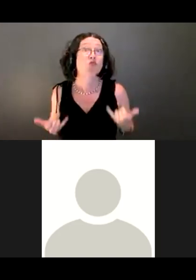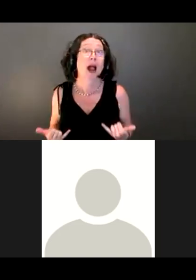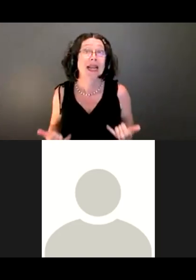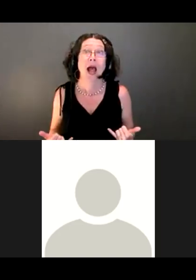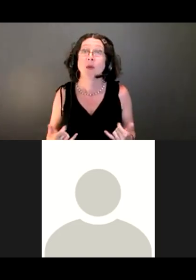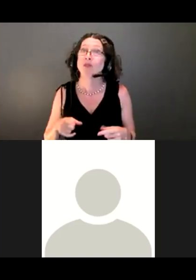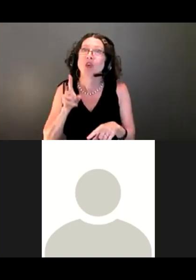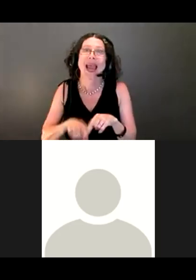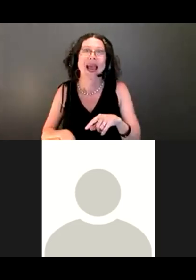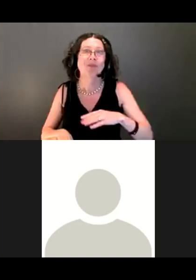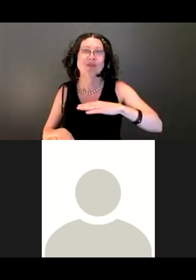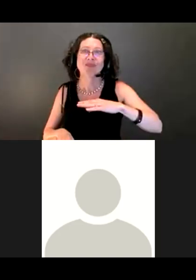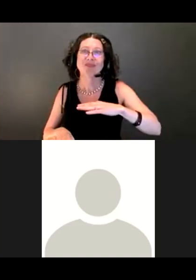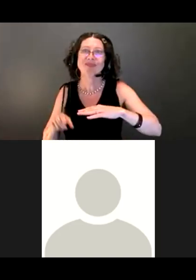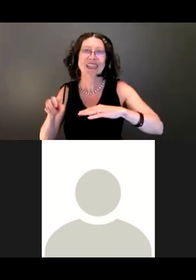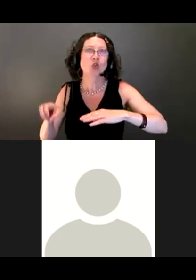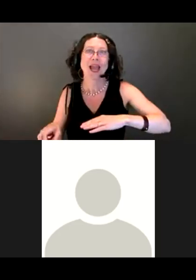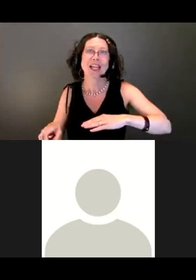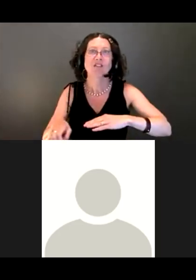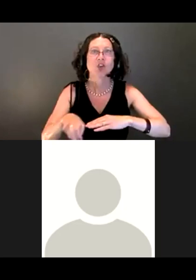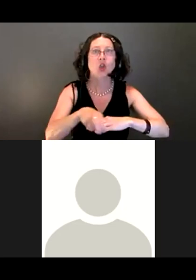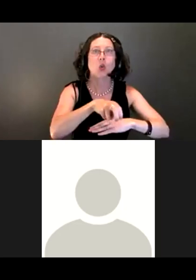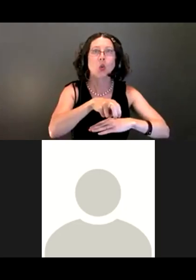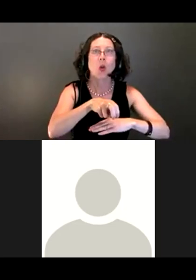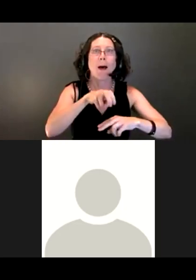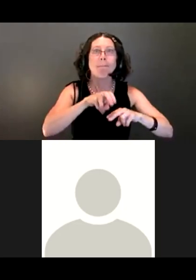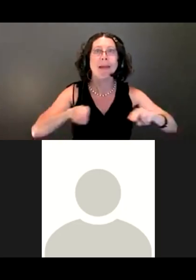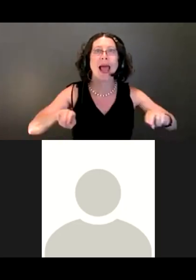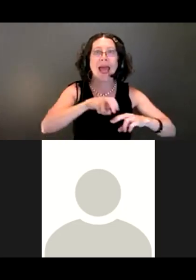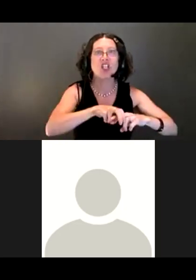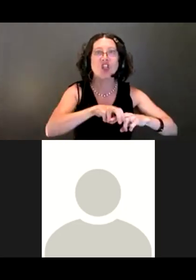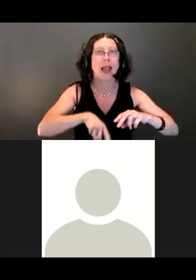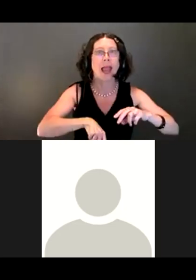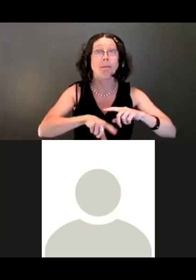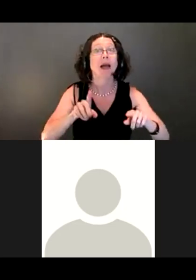But you could probably get close to a creek on some of the wider